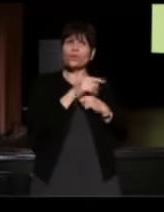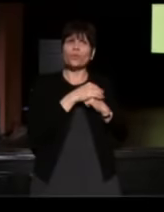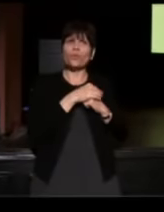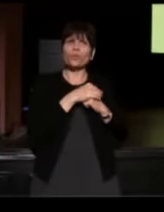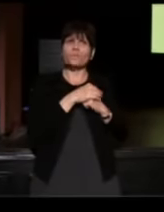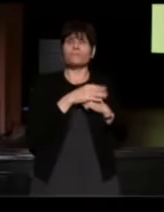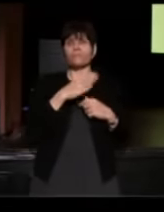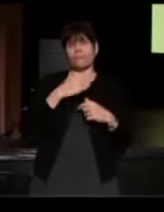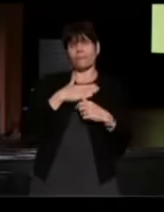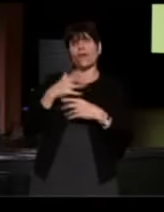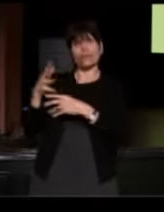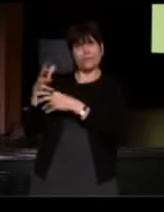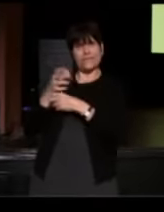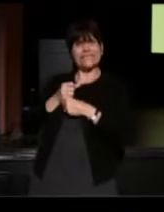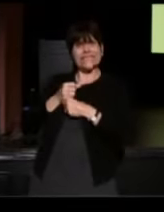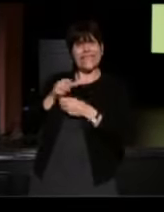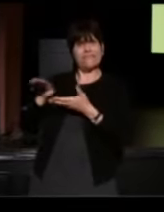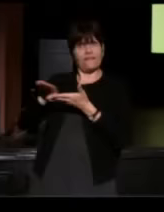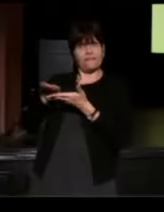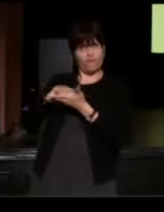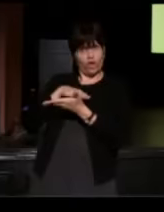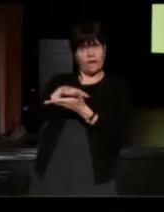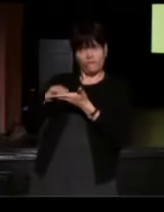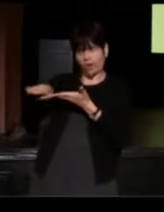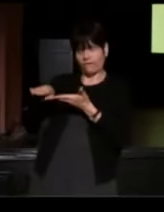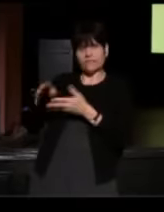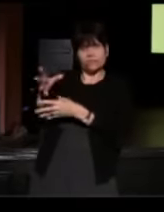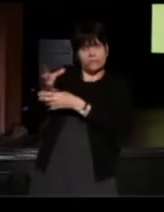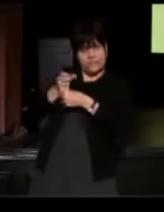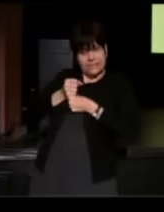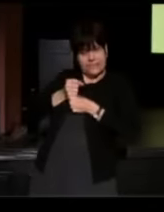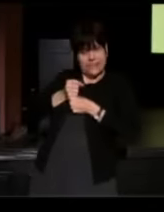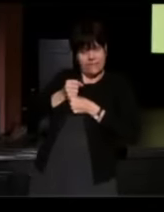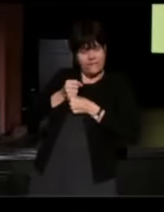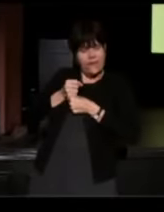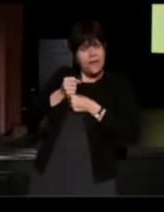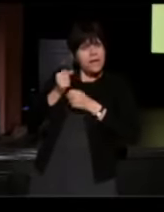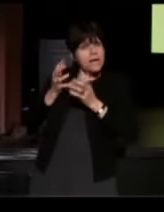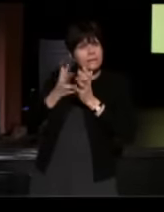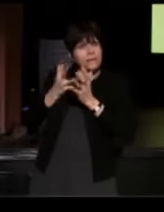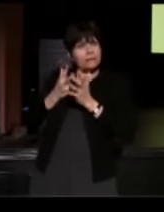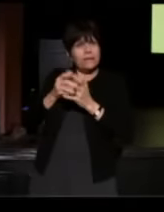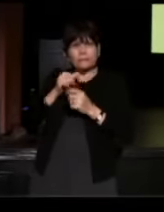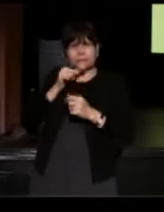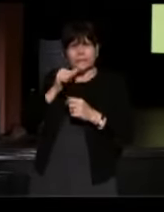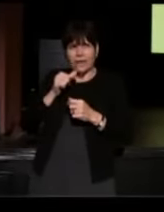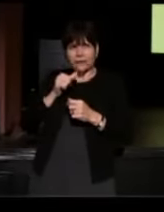(Oshea) As far as receiving forgiveness from you, sometimes I still don't know how to take it